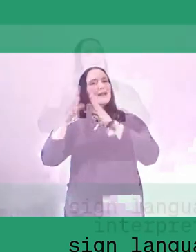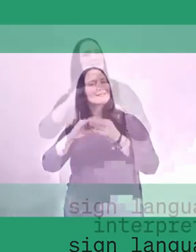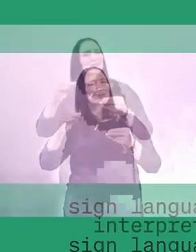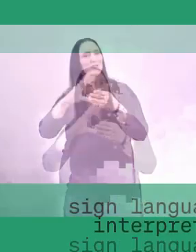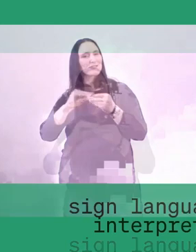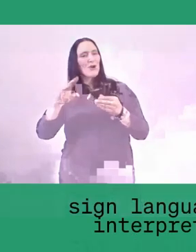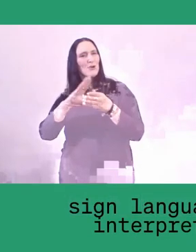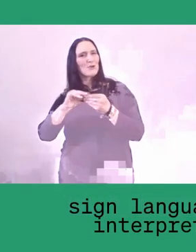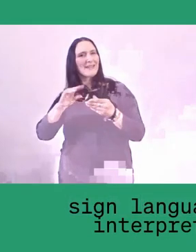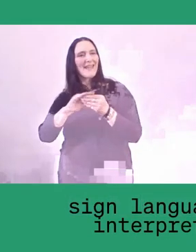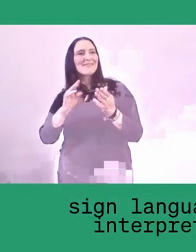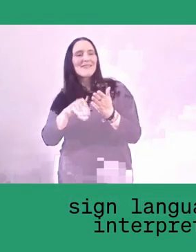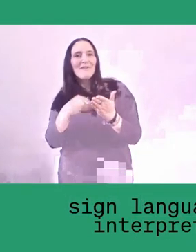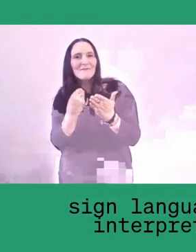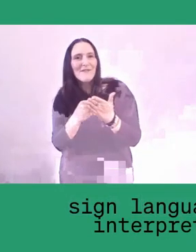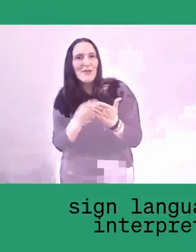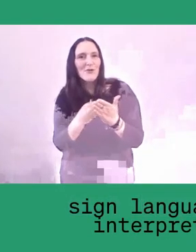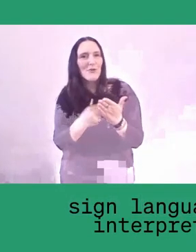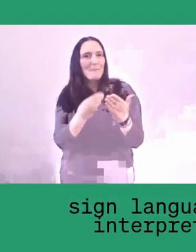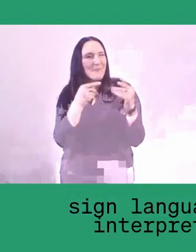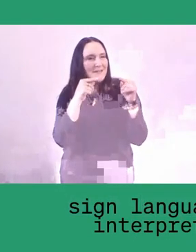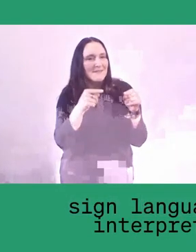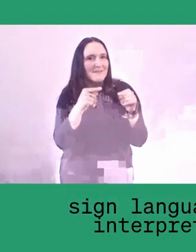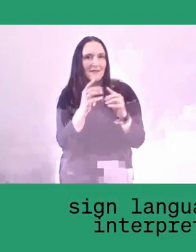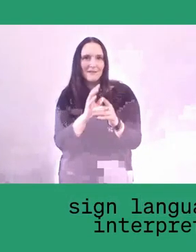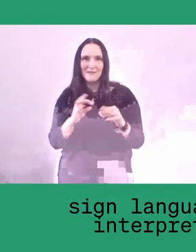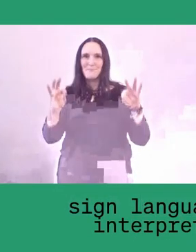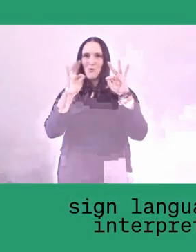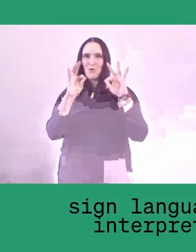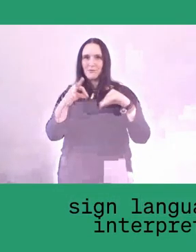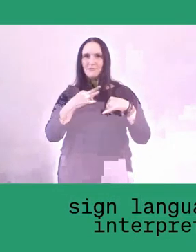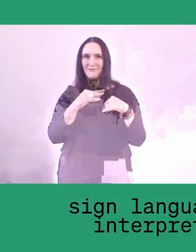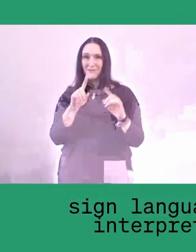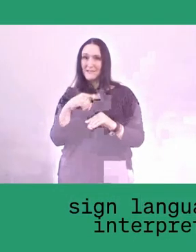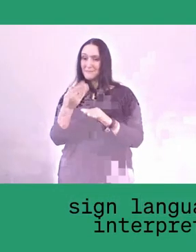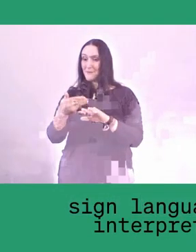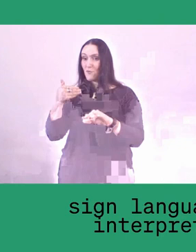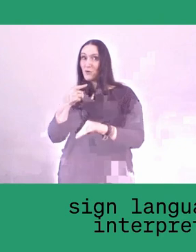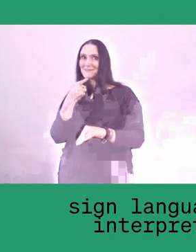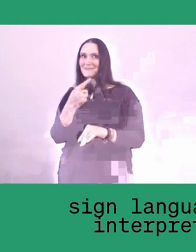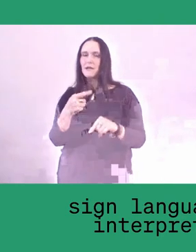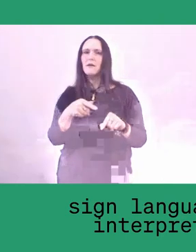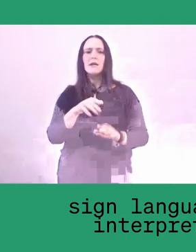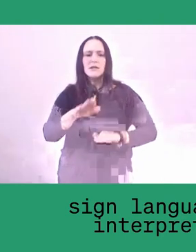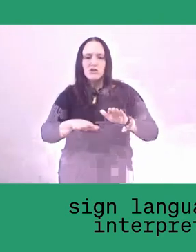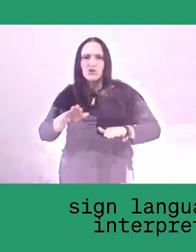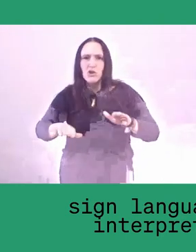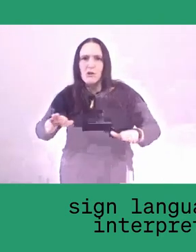So, as I said before, children and many other people are also involved